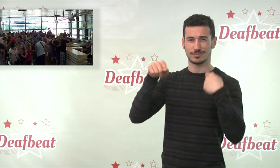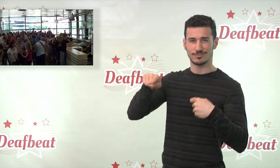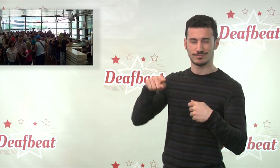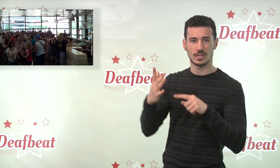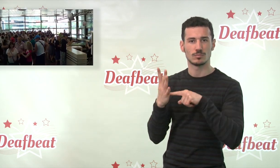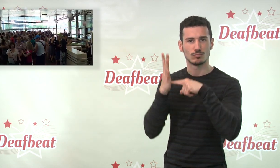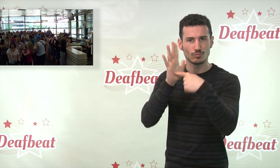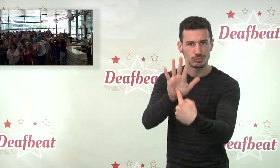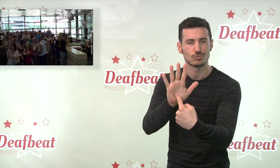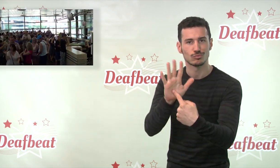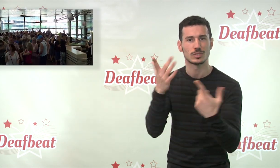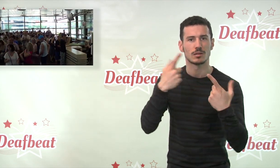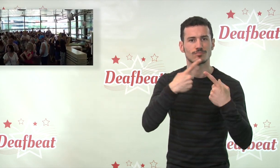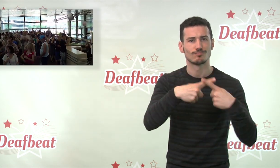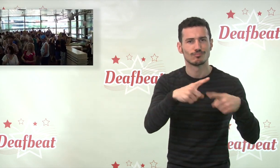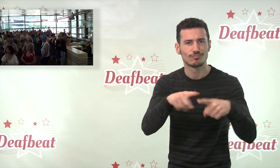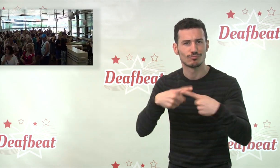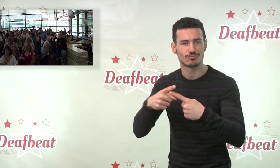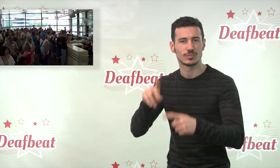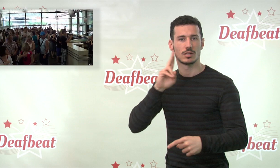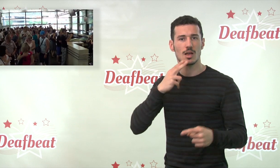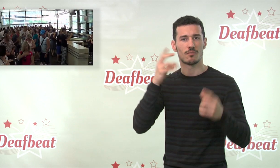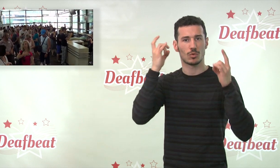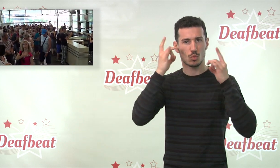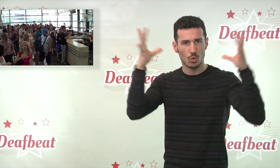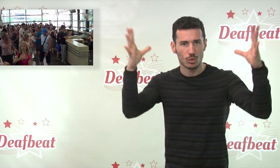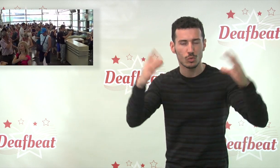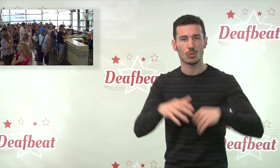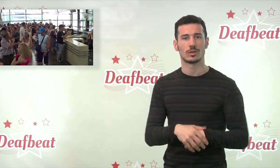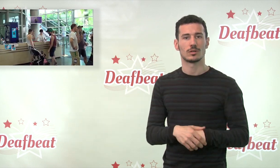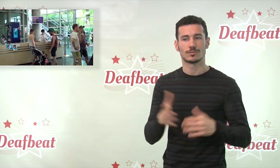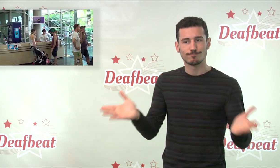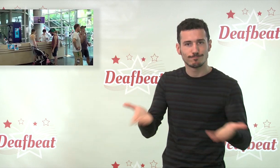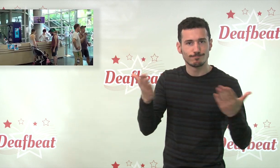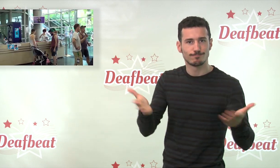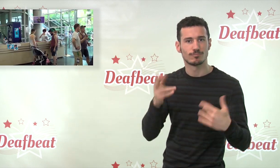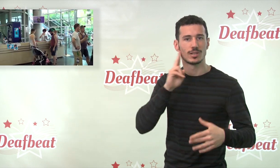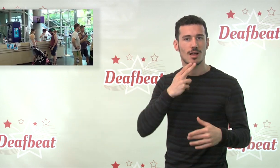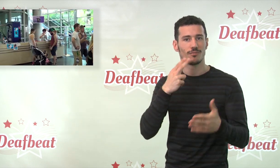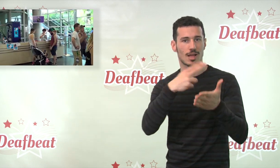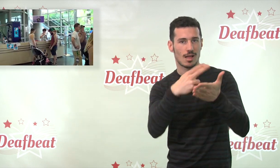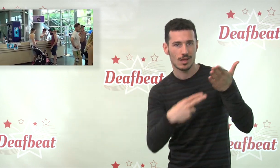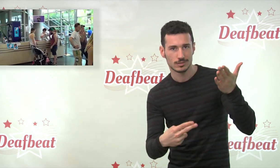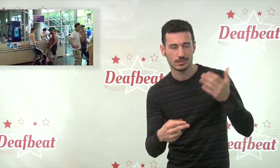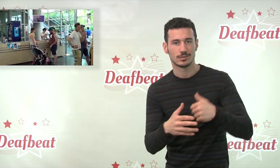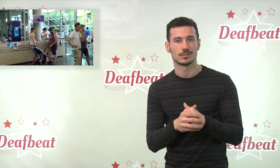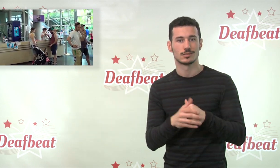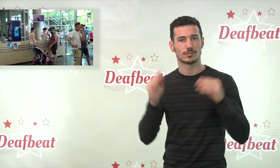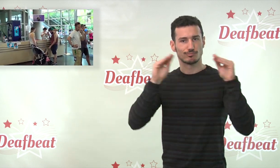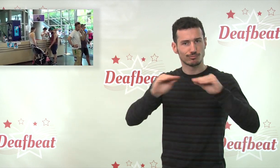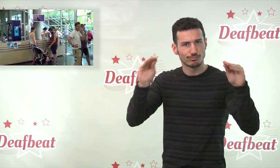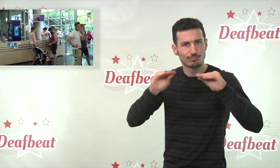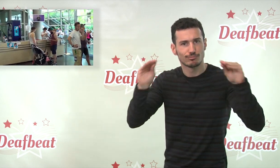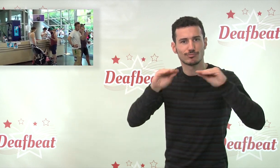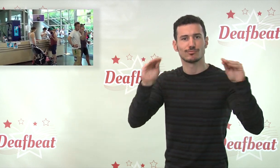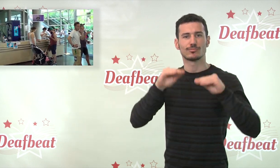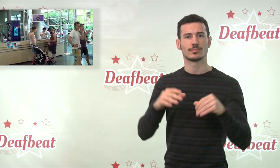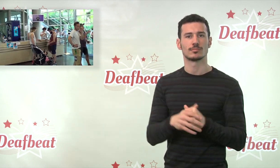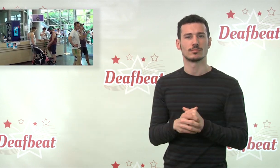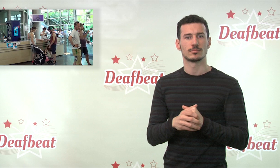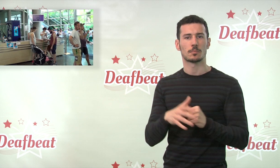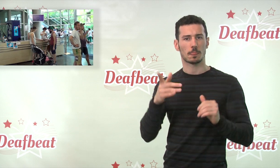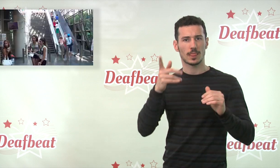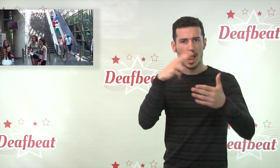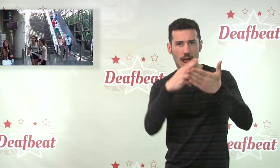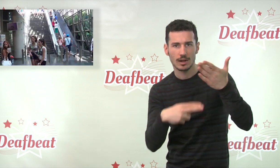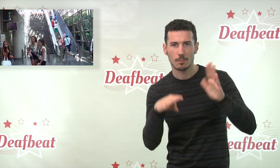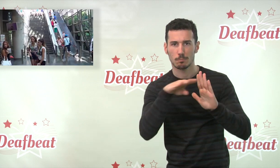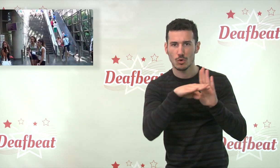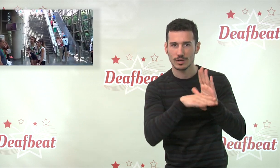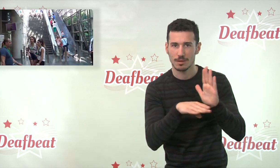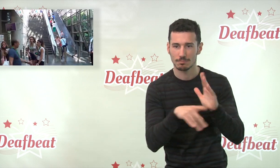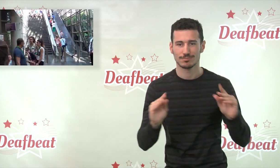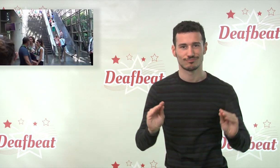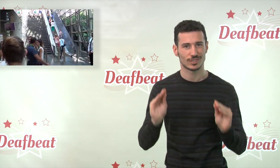that showcases all aspects of Deaf culture, promotes deaf artists, educational and artistic programs for the